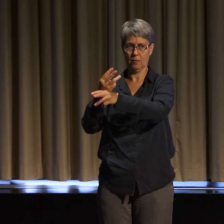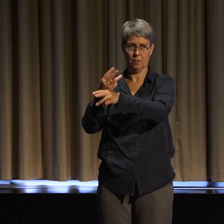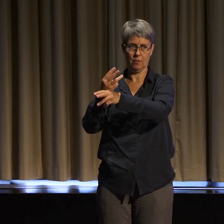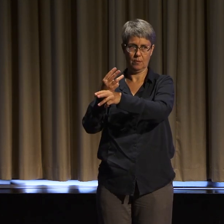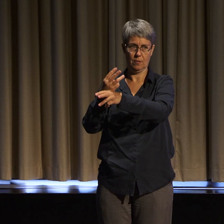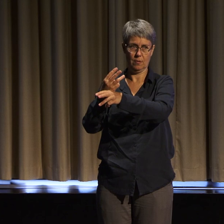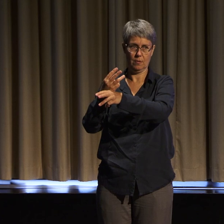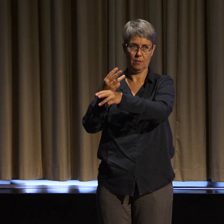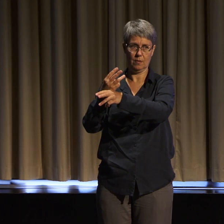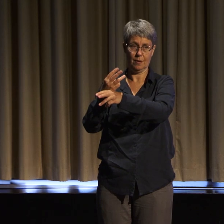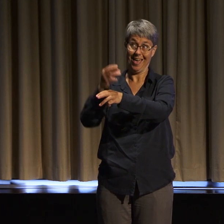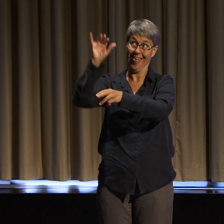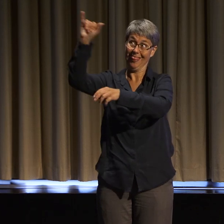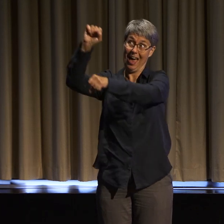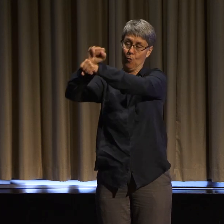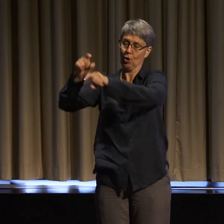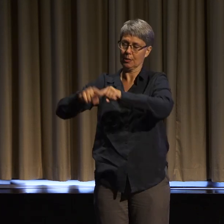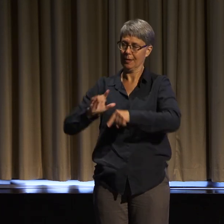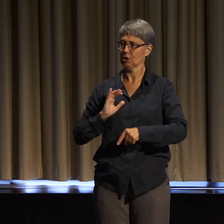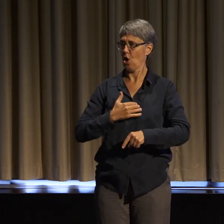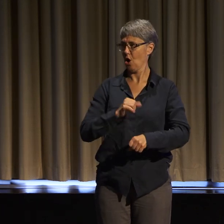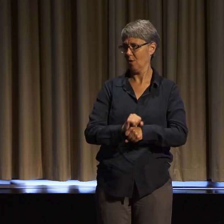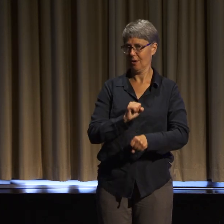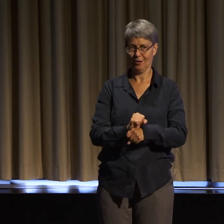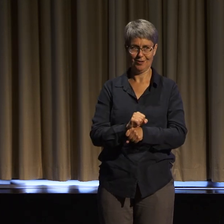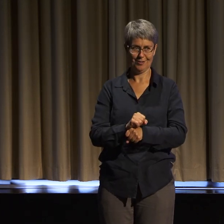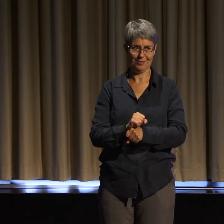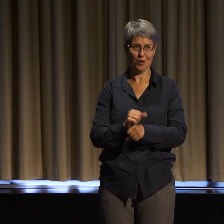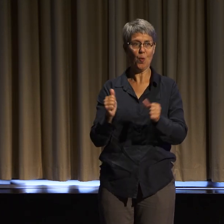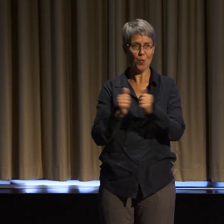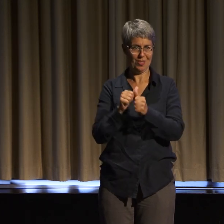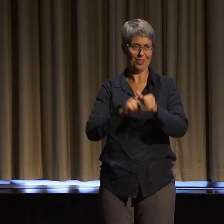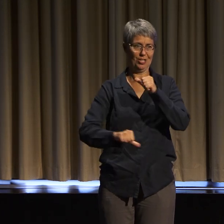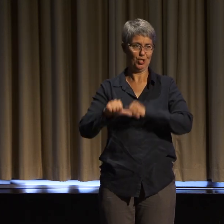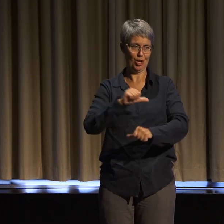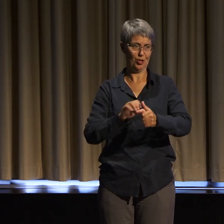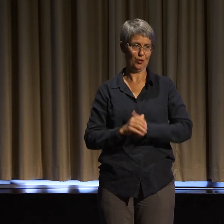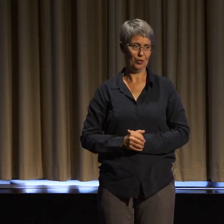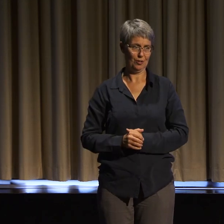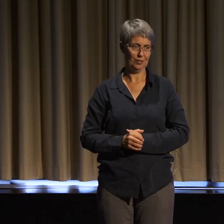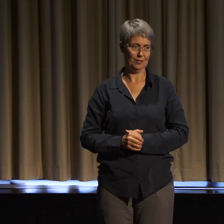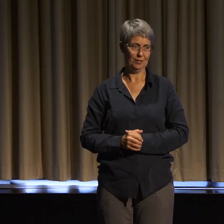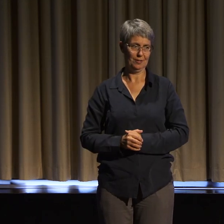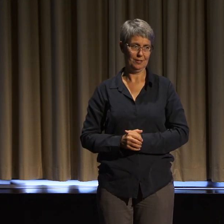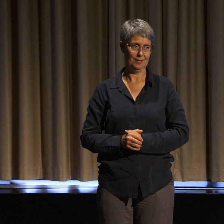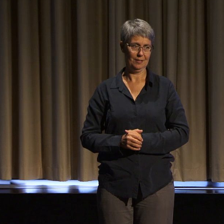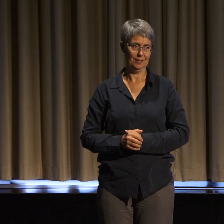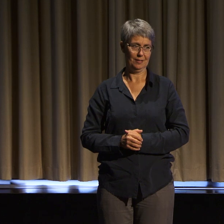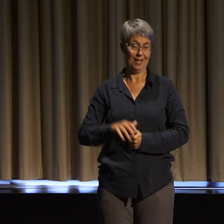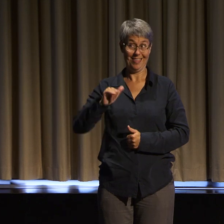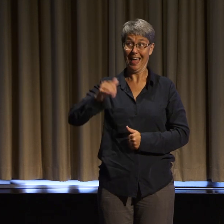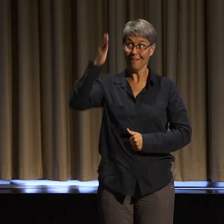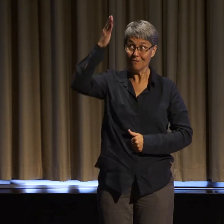And if anyone is worth it, it is us and the generations of disabled children and people coming after us.